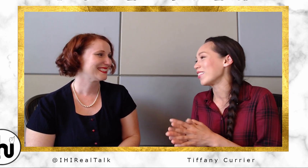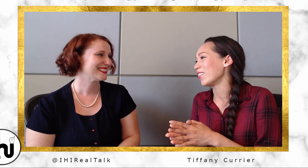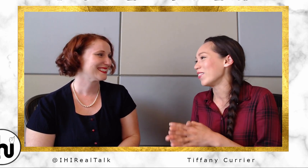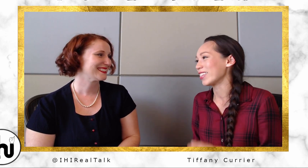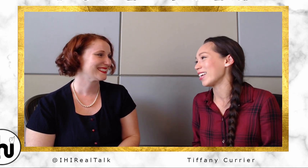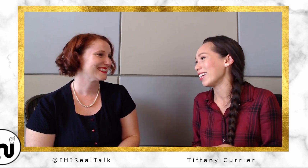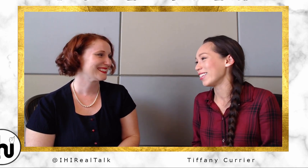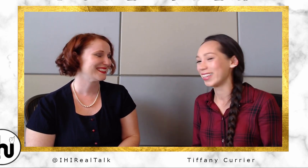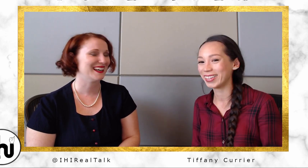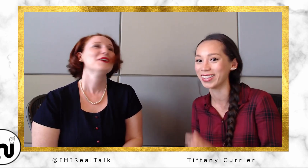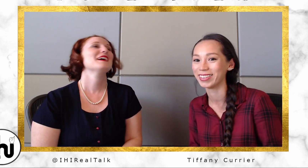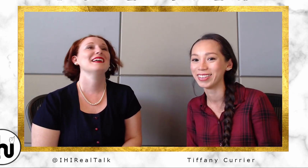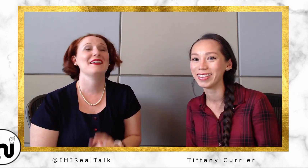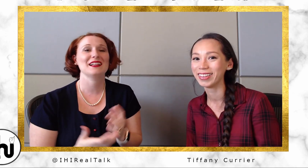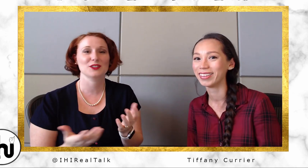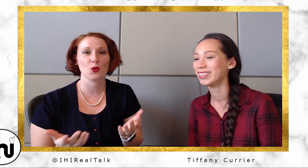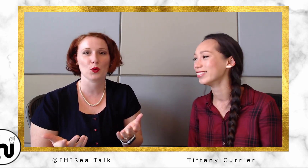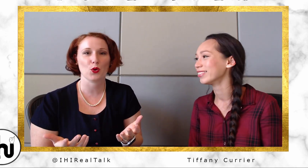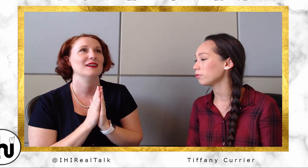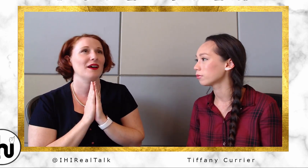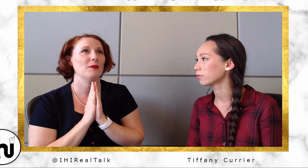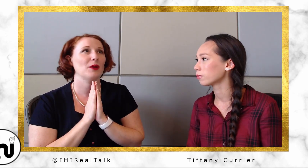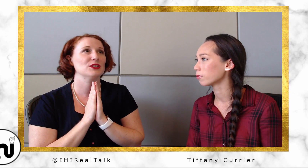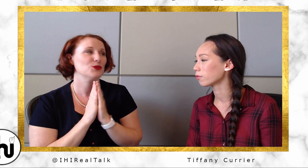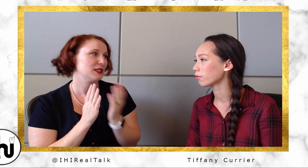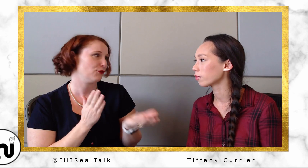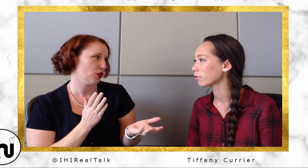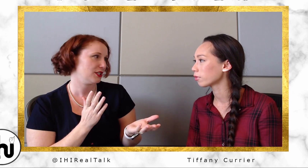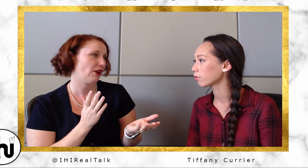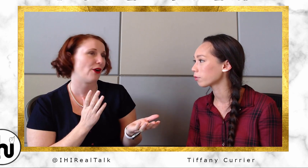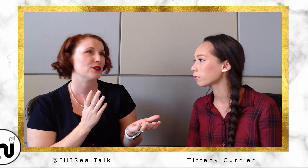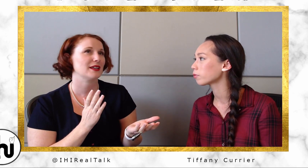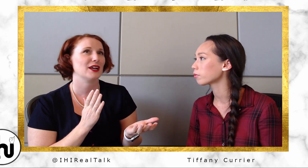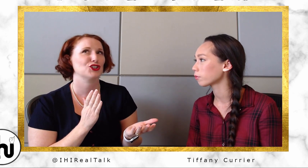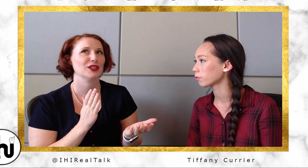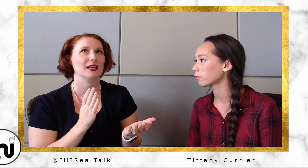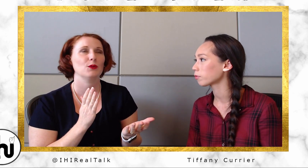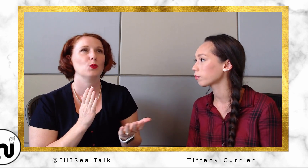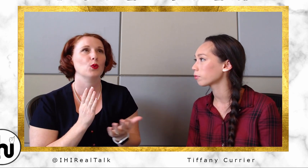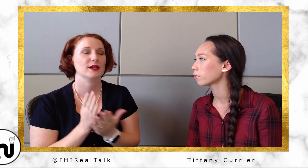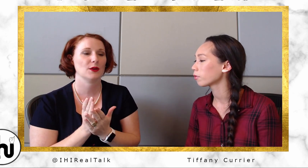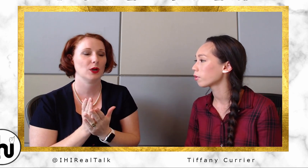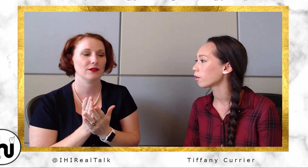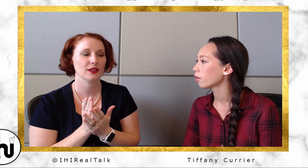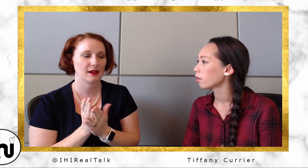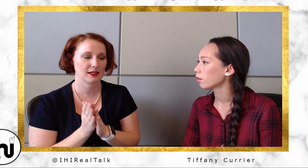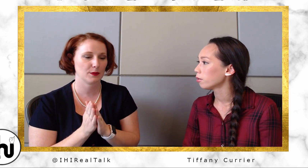So I'm excited! Desirée: Yeah. And that's so rewarding! I remember I was doing some volunteer hours. I actually worked at one of the Expos